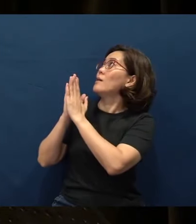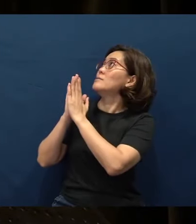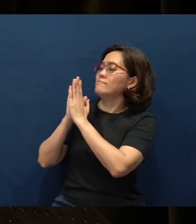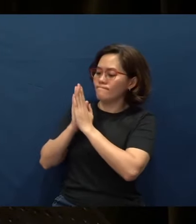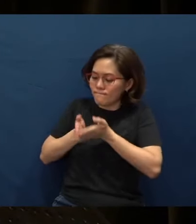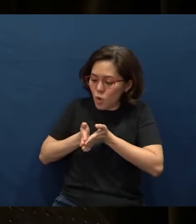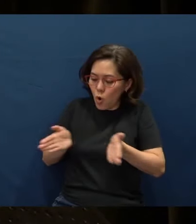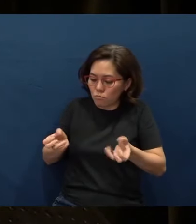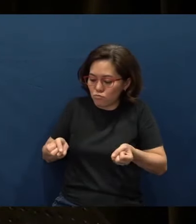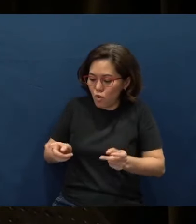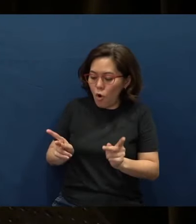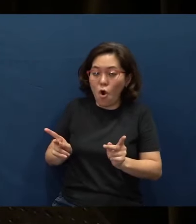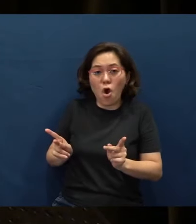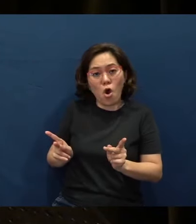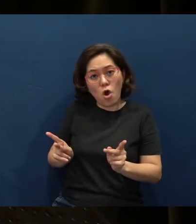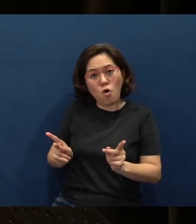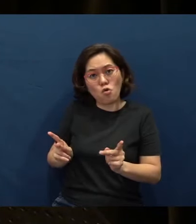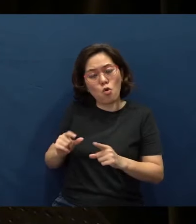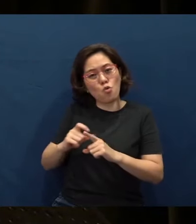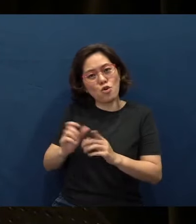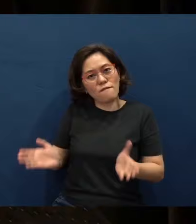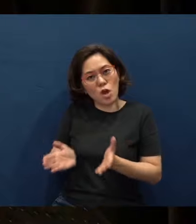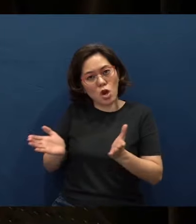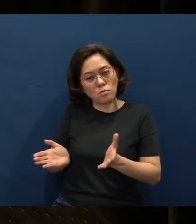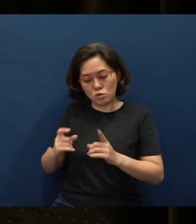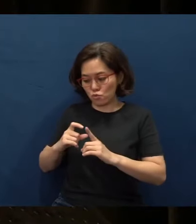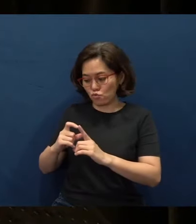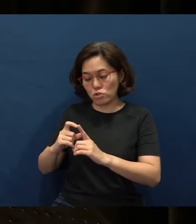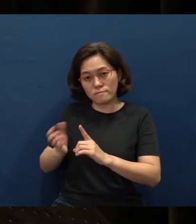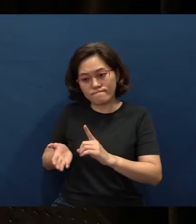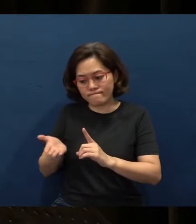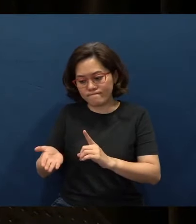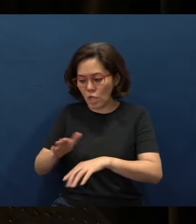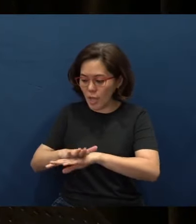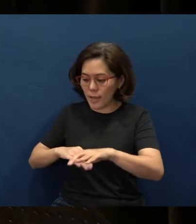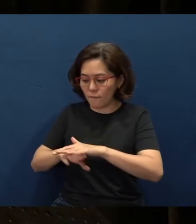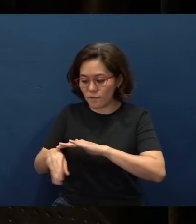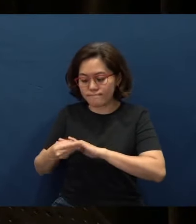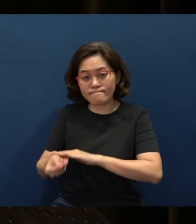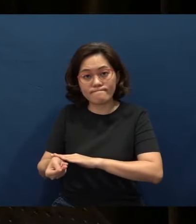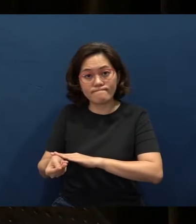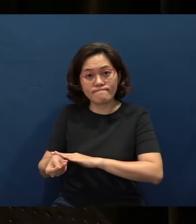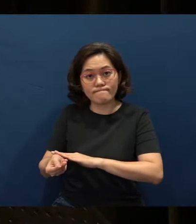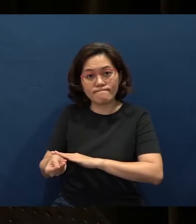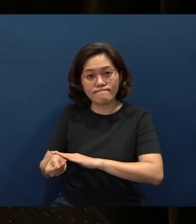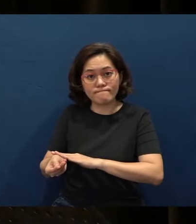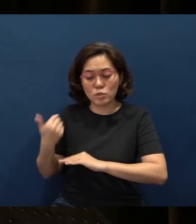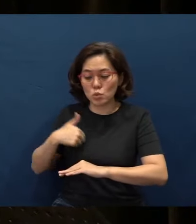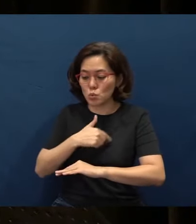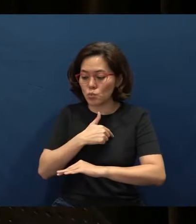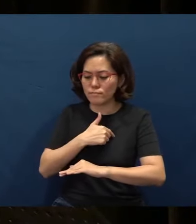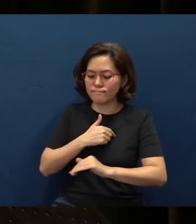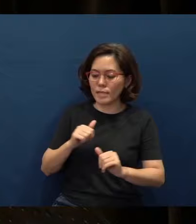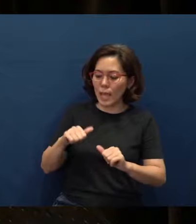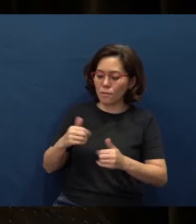that word of encouragement, that word of comfort, that we may be able to bring to